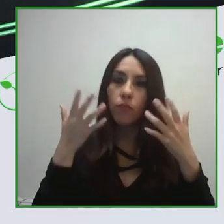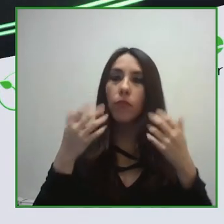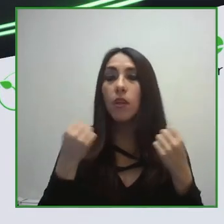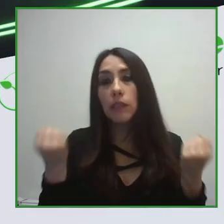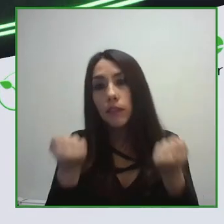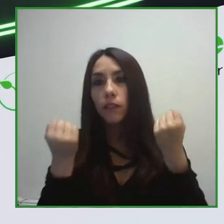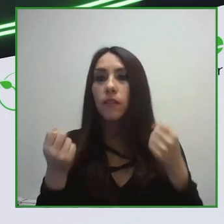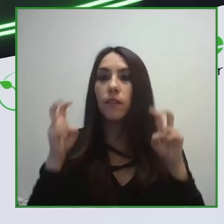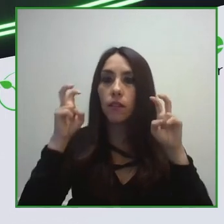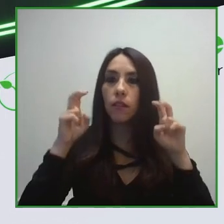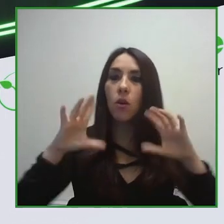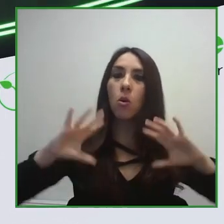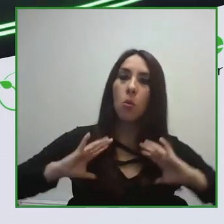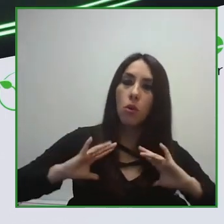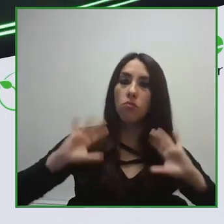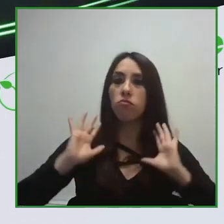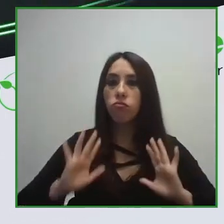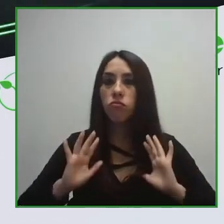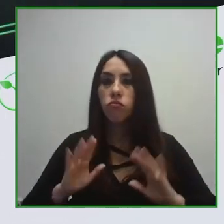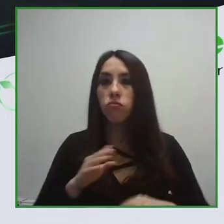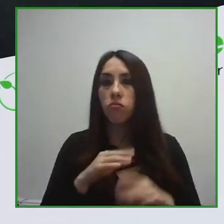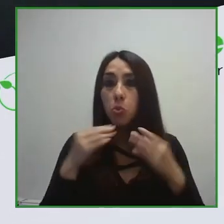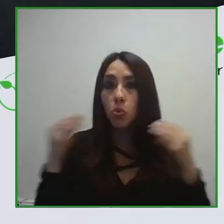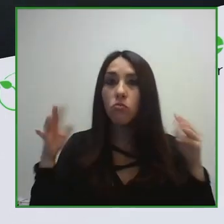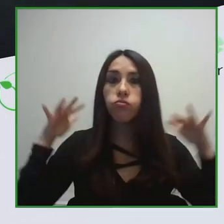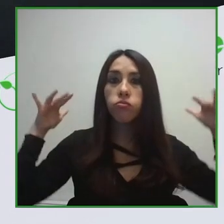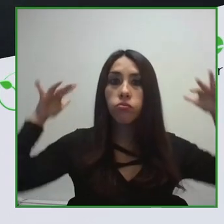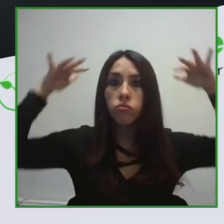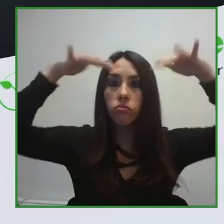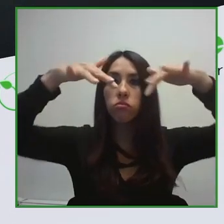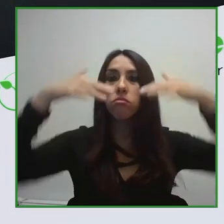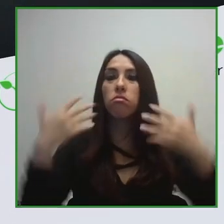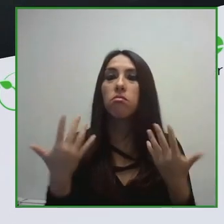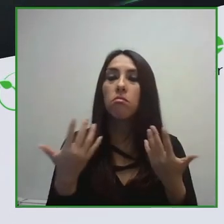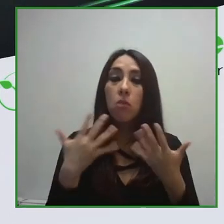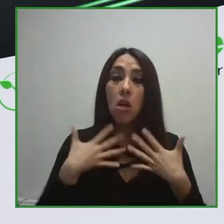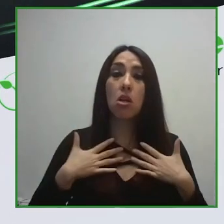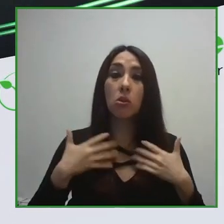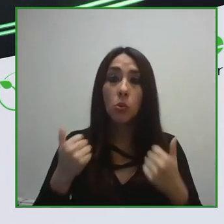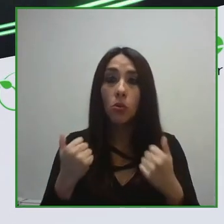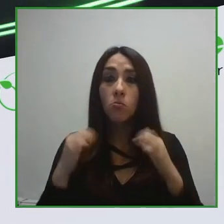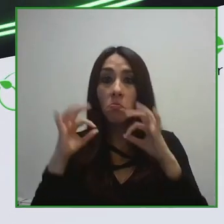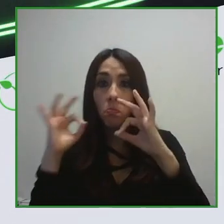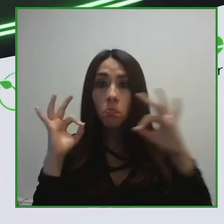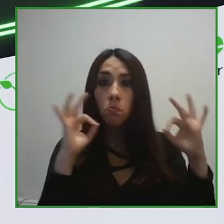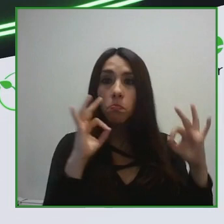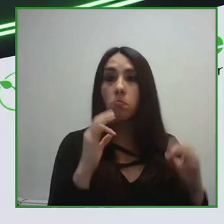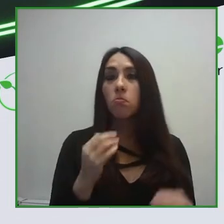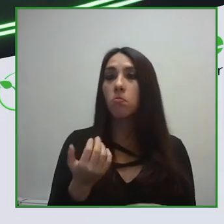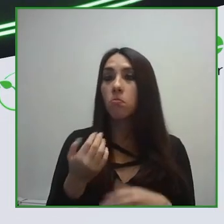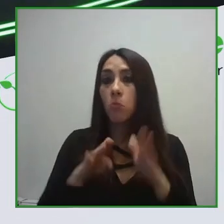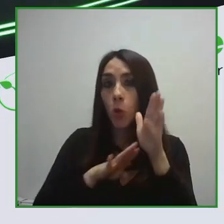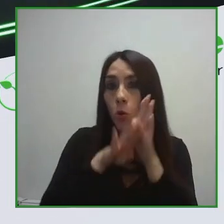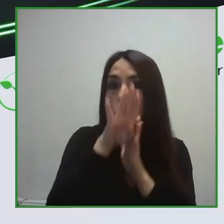Leisure, recreation and welfare are something very important for the development of a good life.